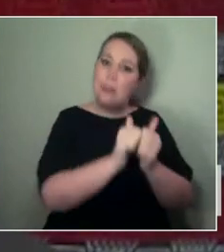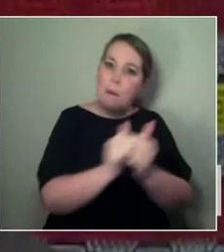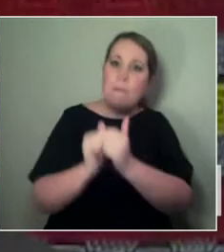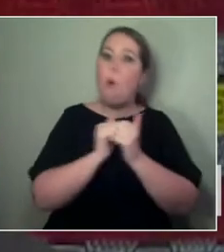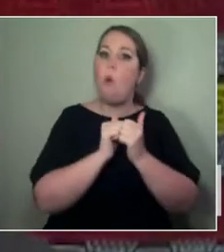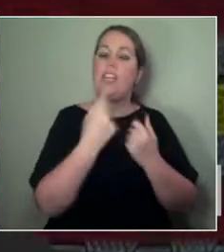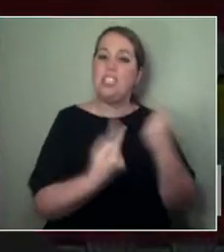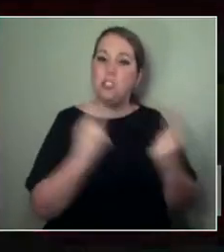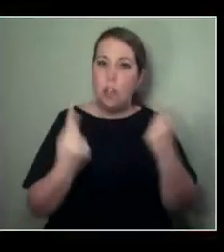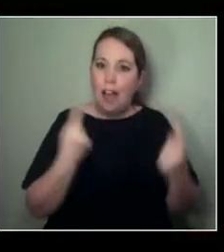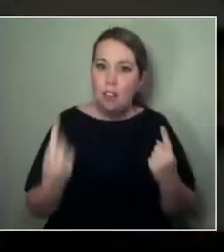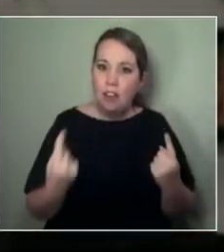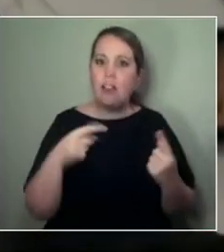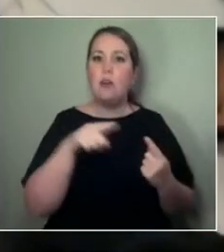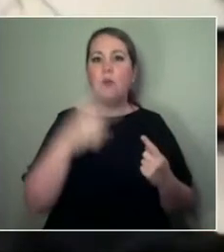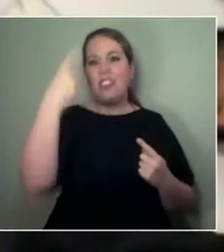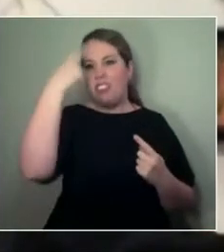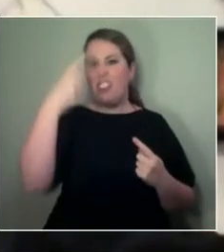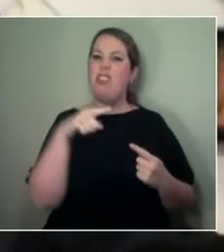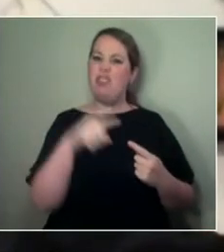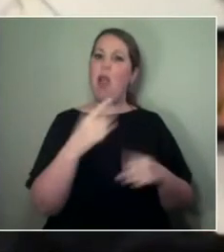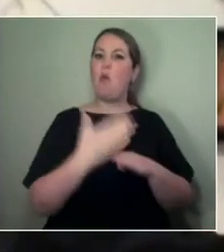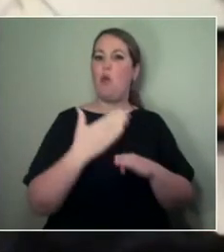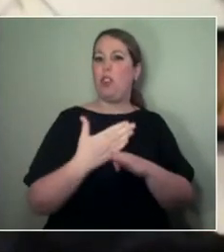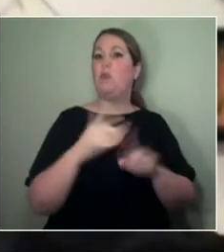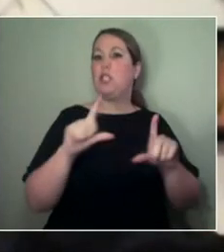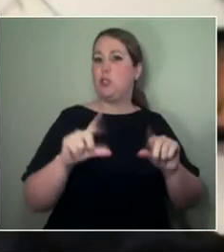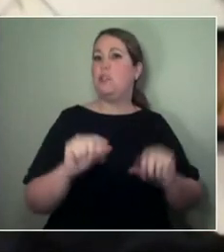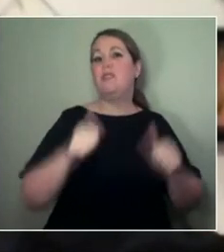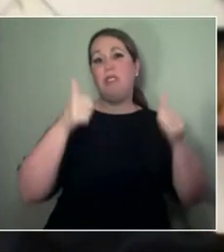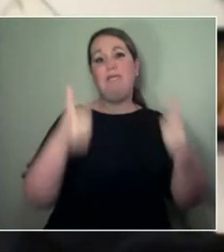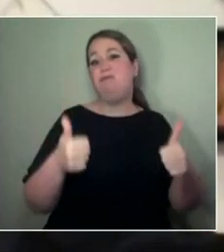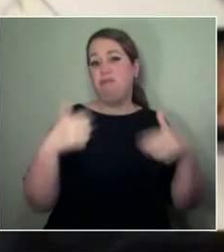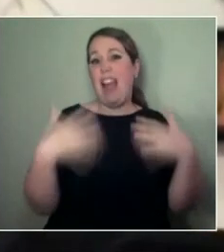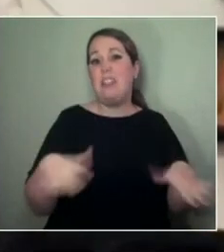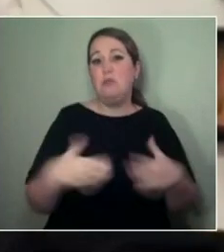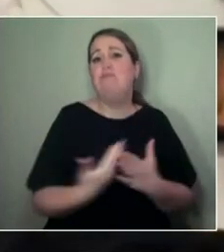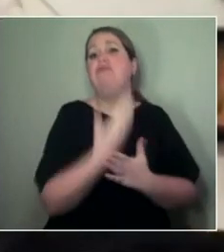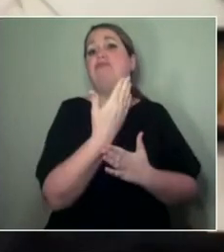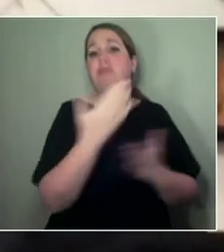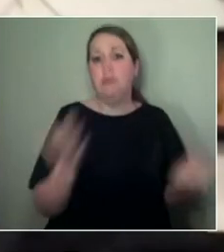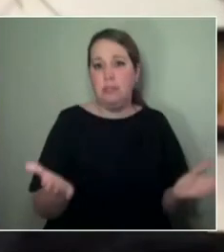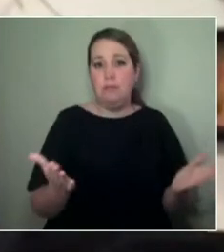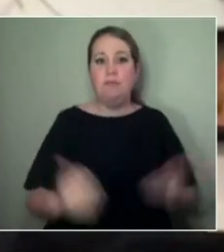we think is regenerative. Fakaalofa lahi atu.